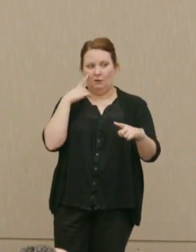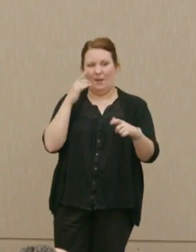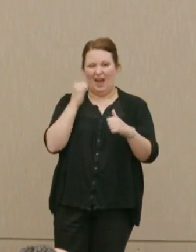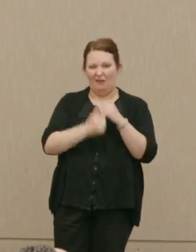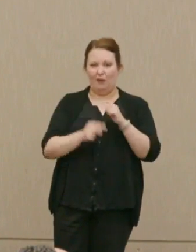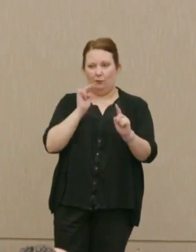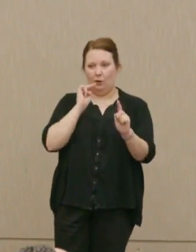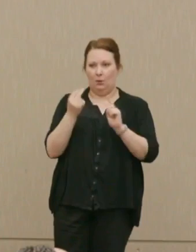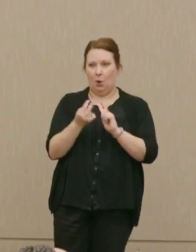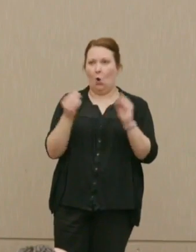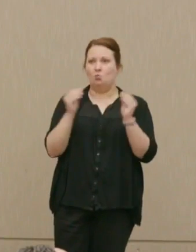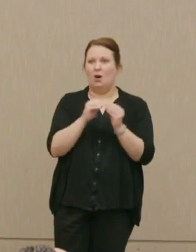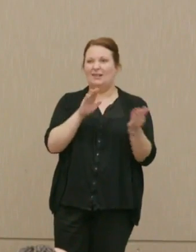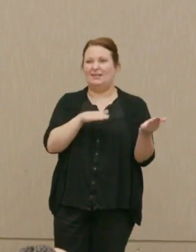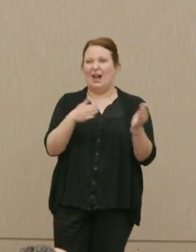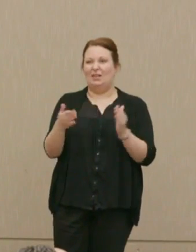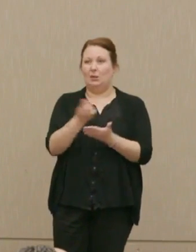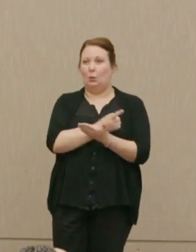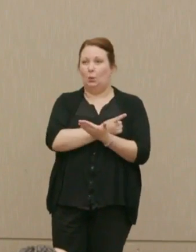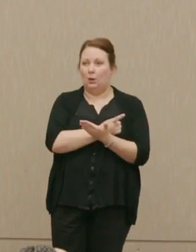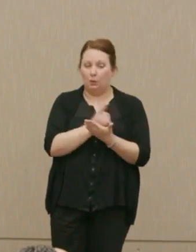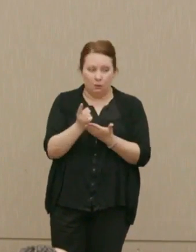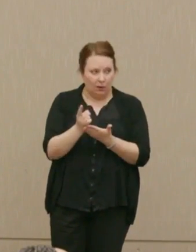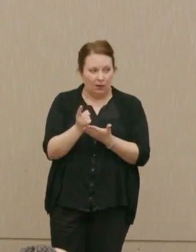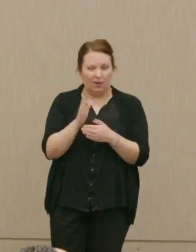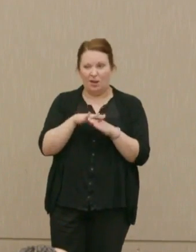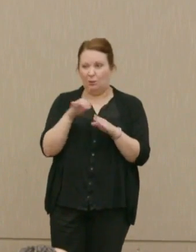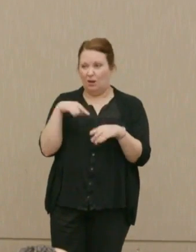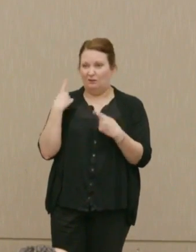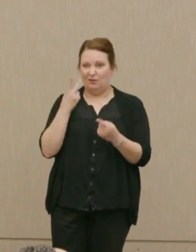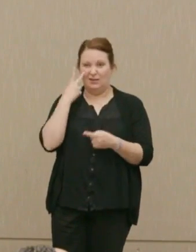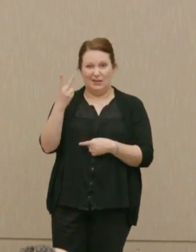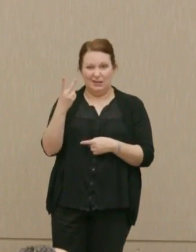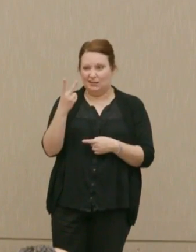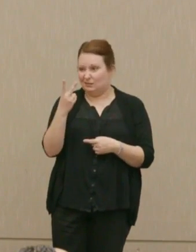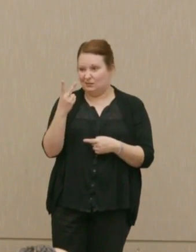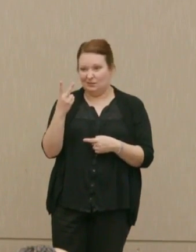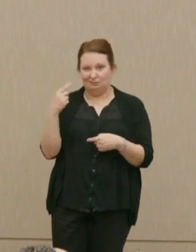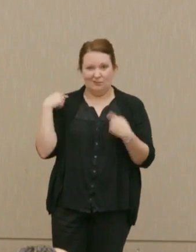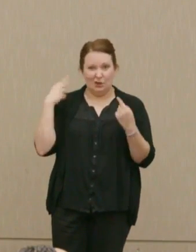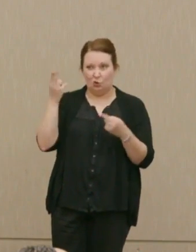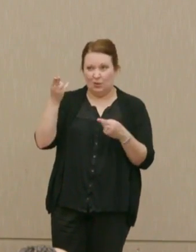It would be more deaths in a week than we've ever seen in human history.